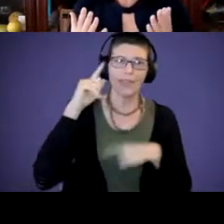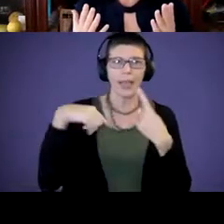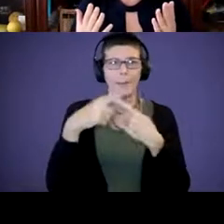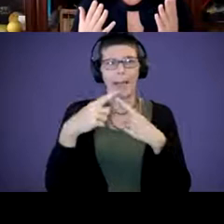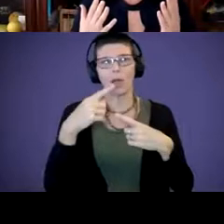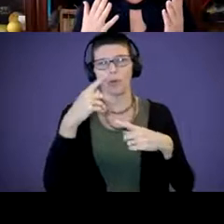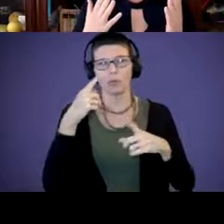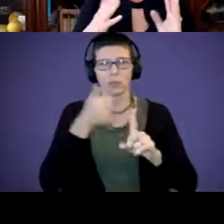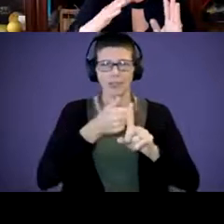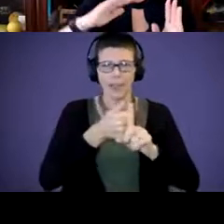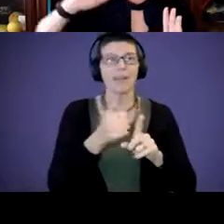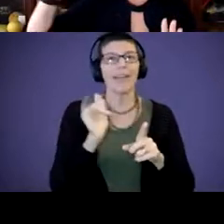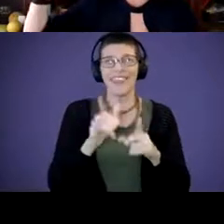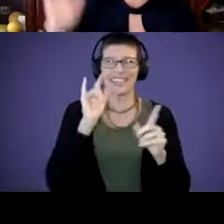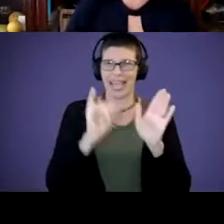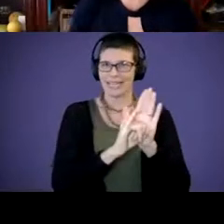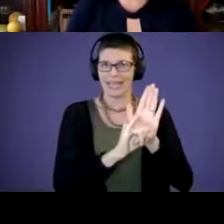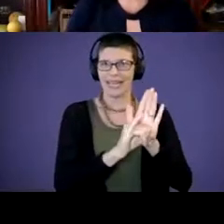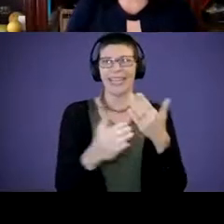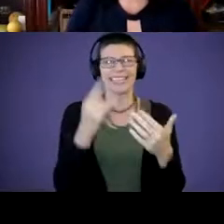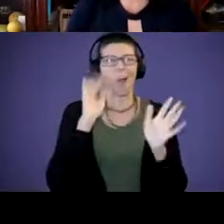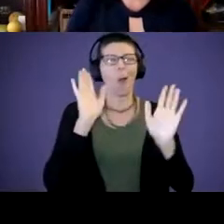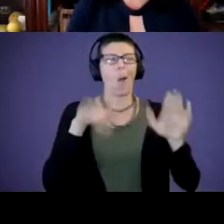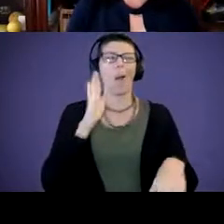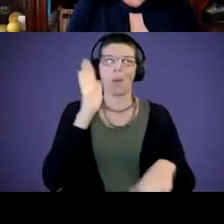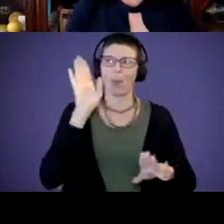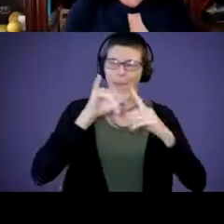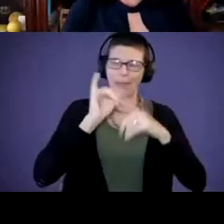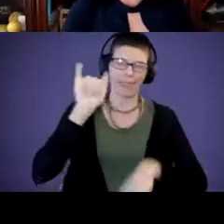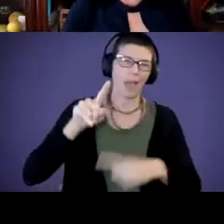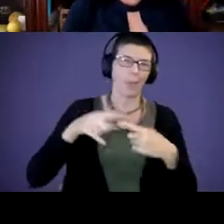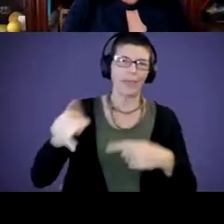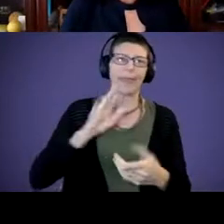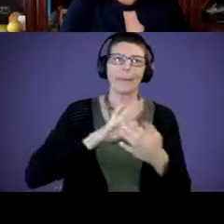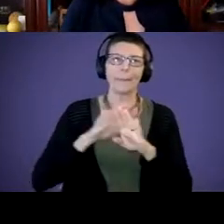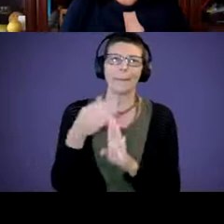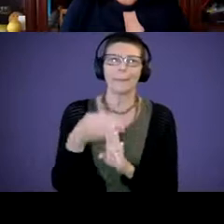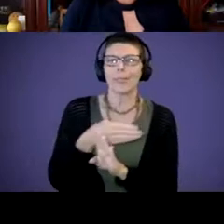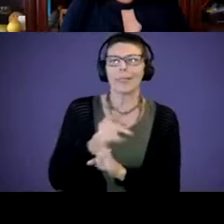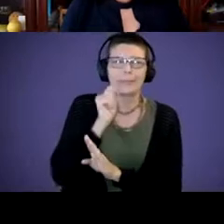and it's very easy to go, “I'll worry about it when they're a preteen or a teenager when they're